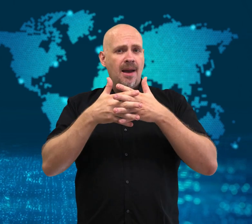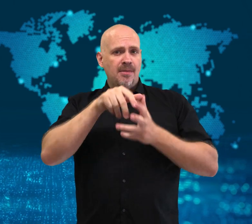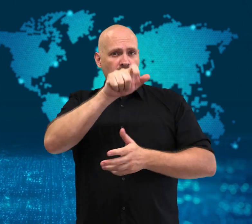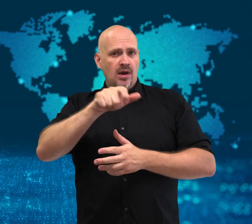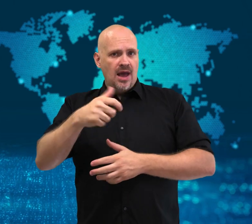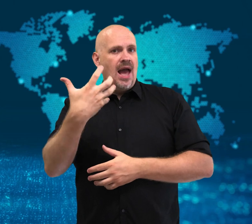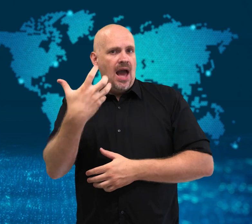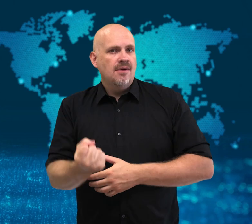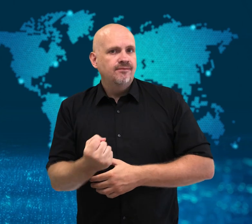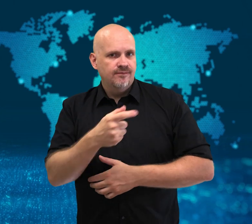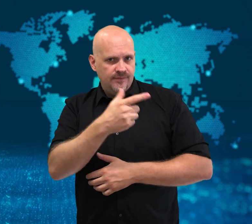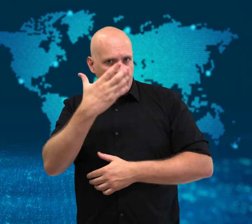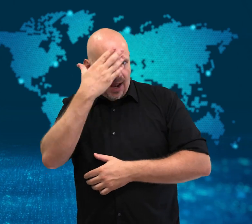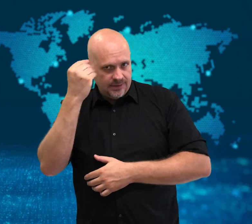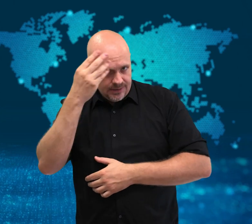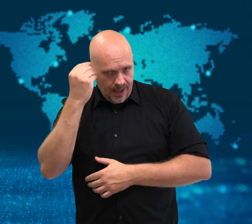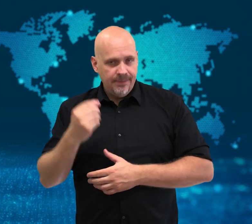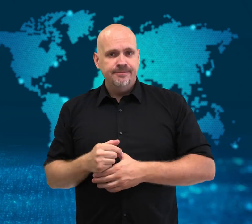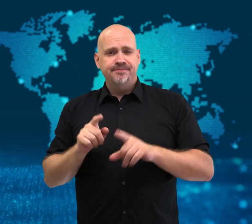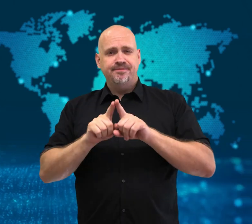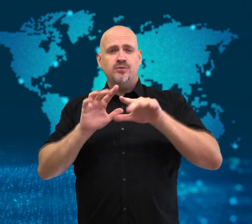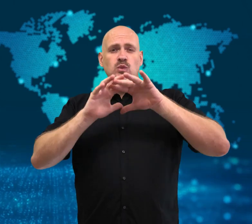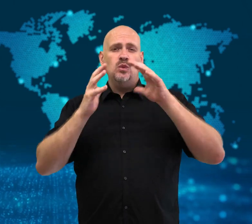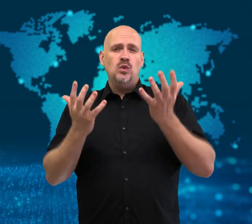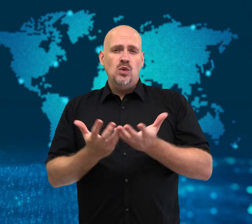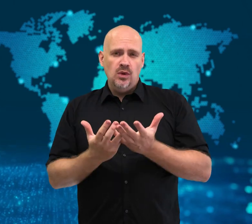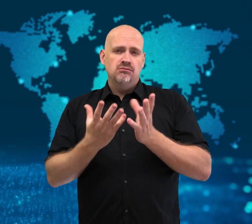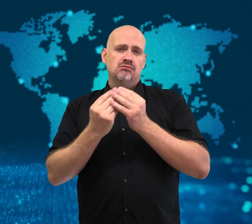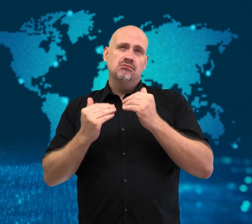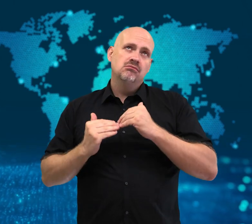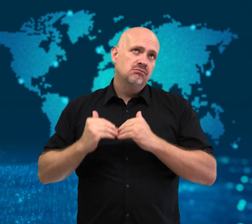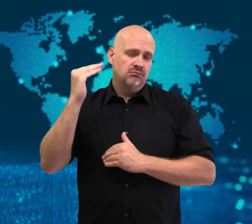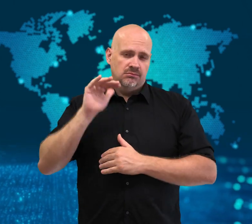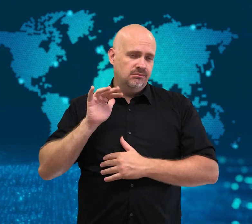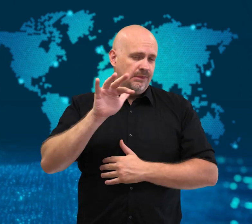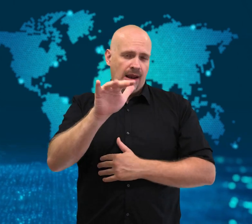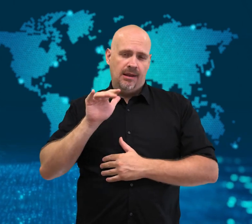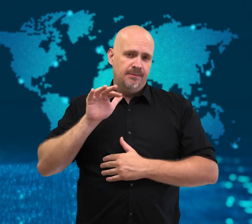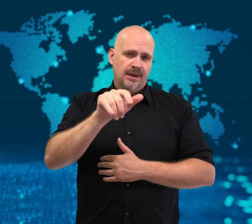suffer from Alzheimers.